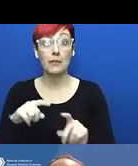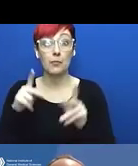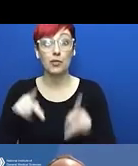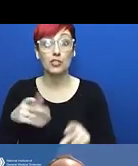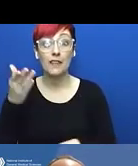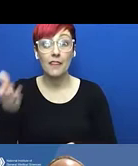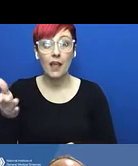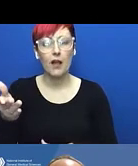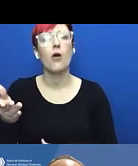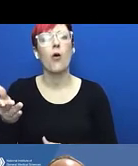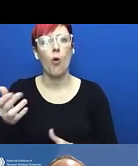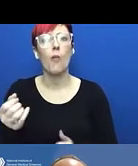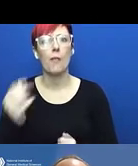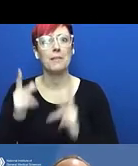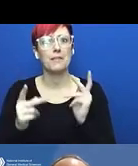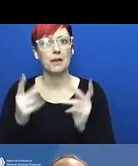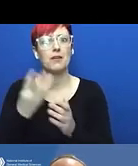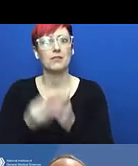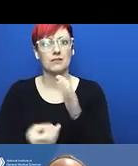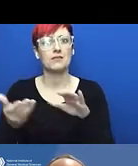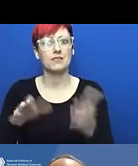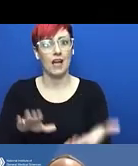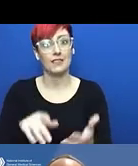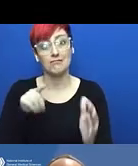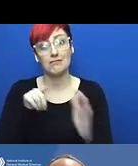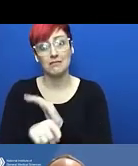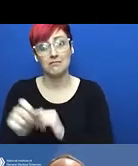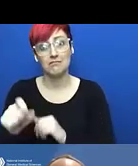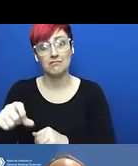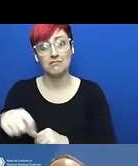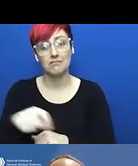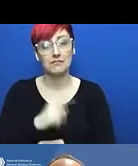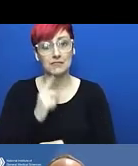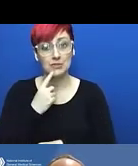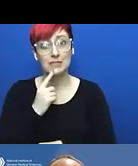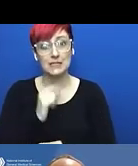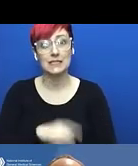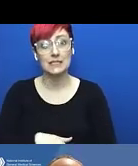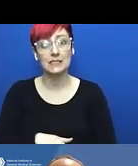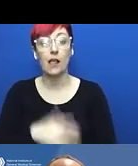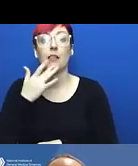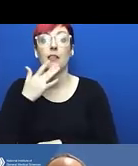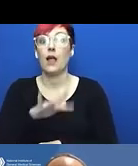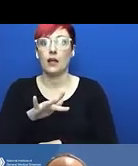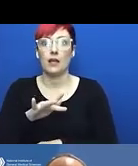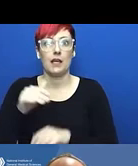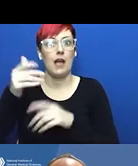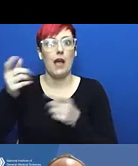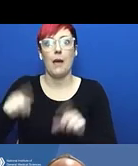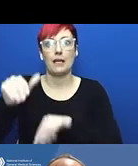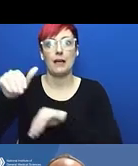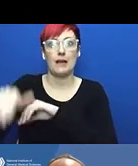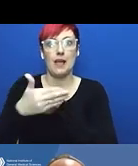either live or in a typed response, but we may not get to them all. If you don't get your question answered,